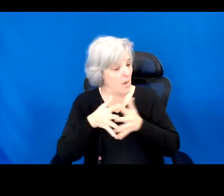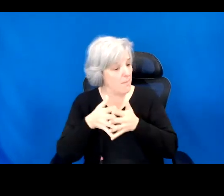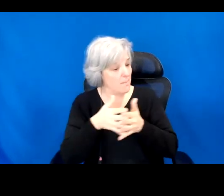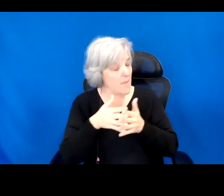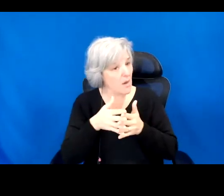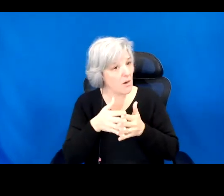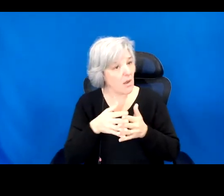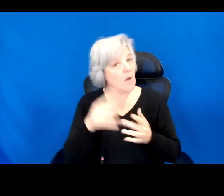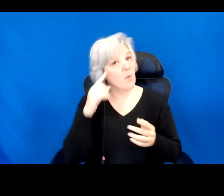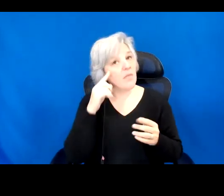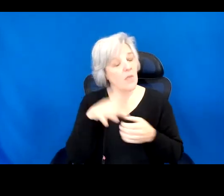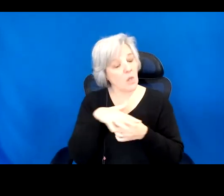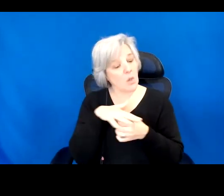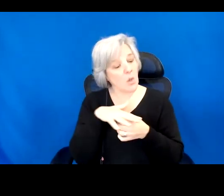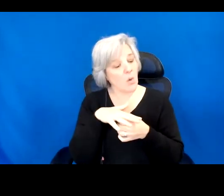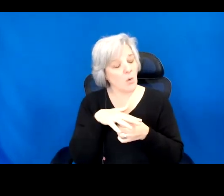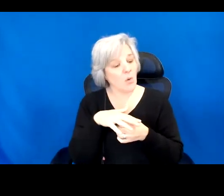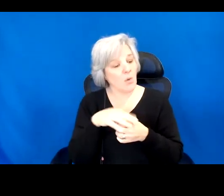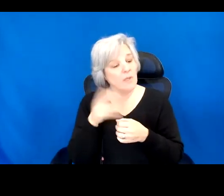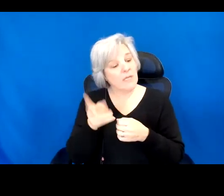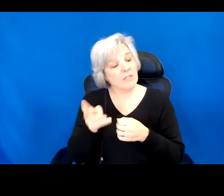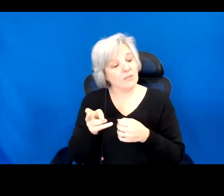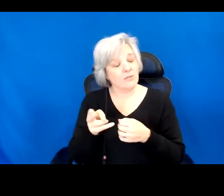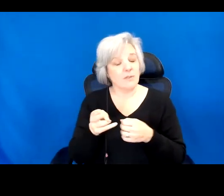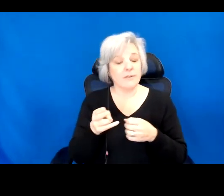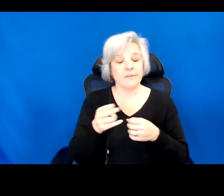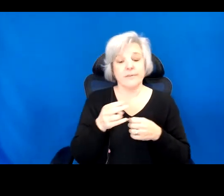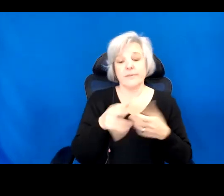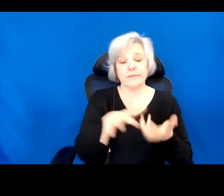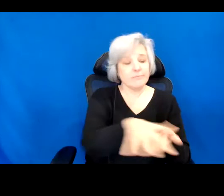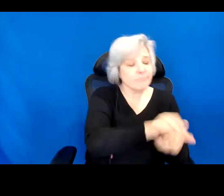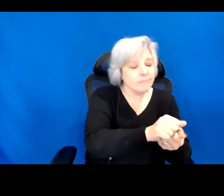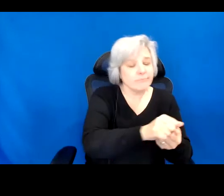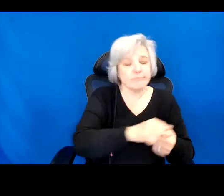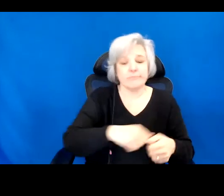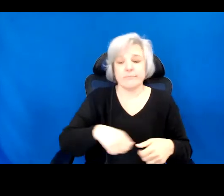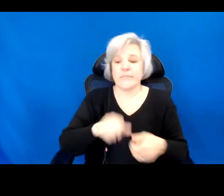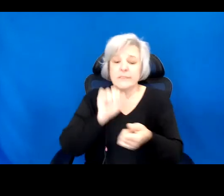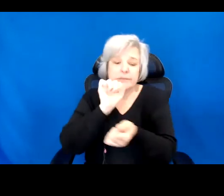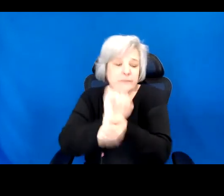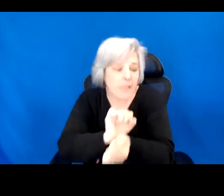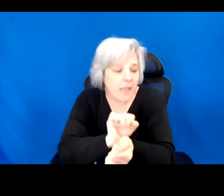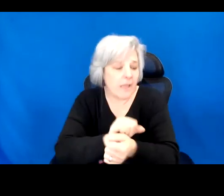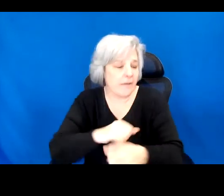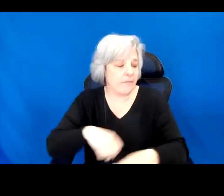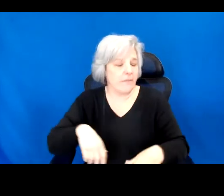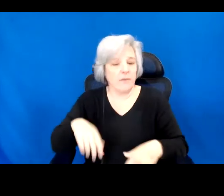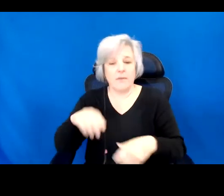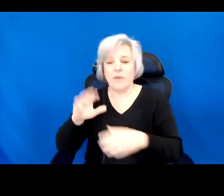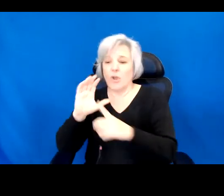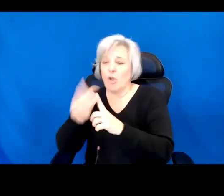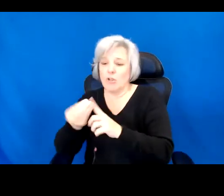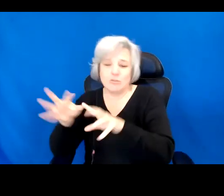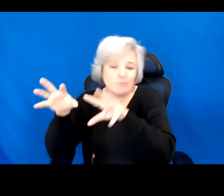histories of genocide, slavery, forced religious and cultural conversion, and internment, that